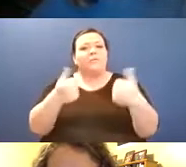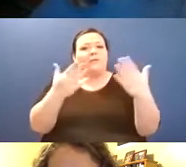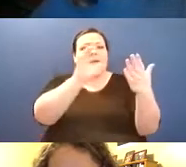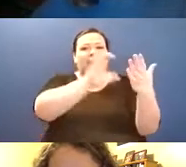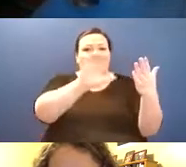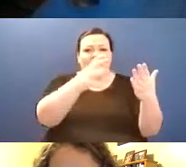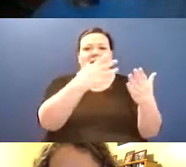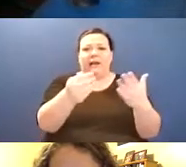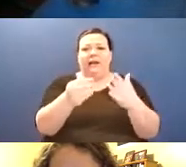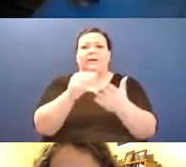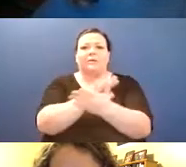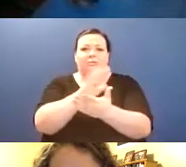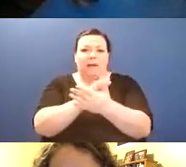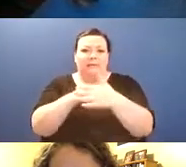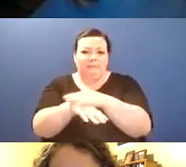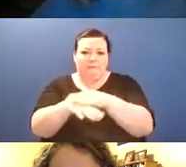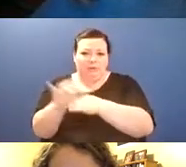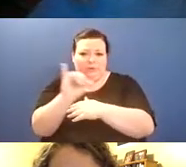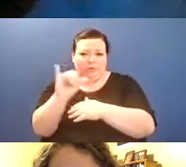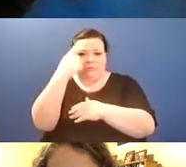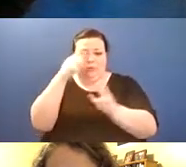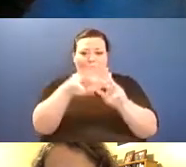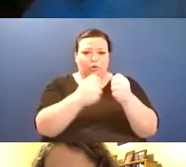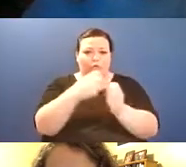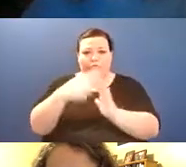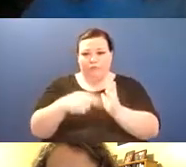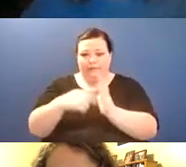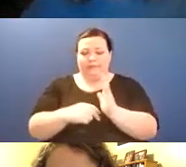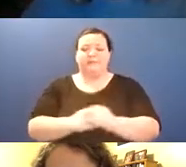for this new online format and when we're able to have in-person readings and workshops again.